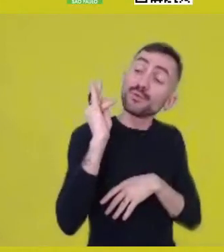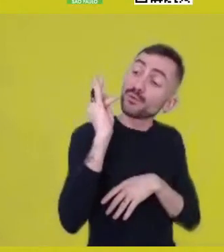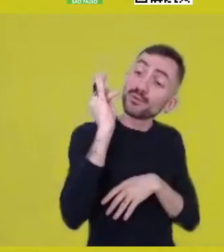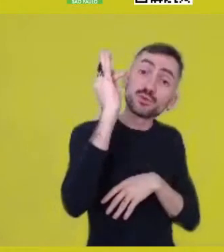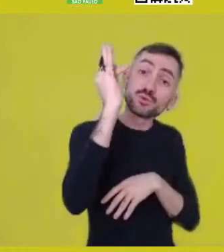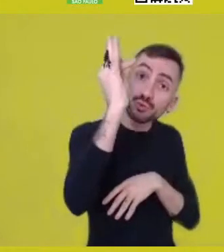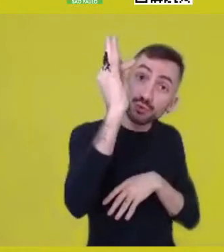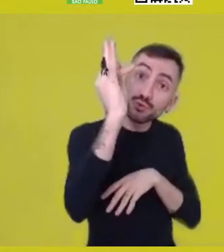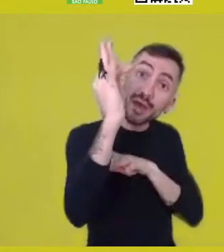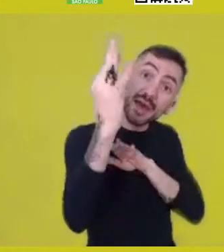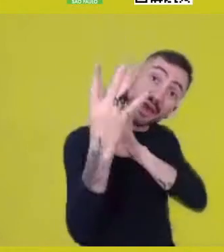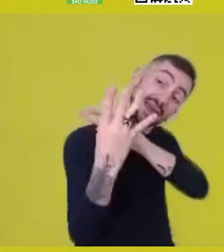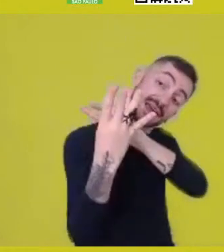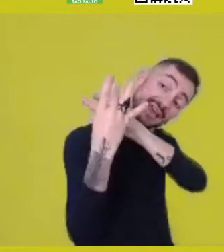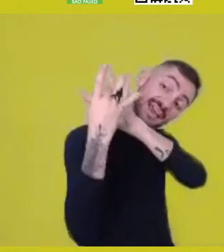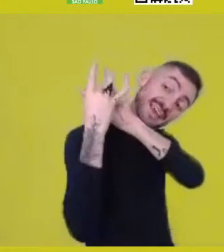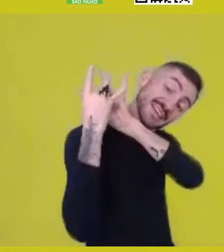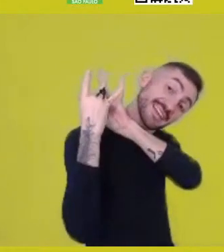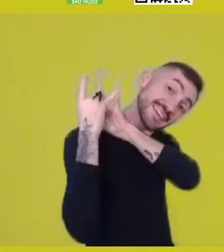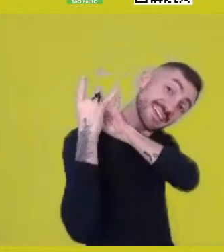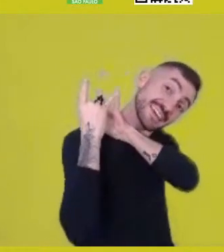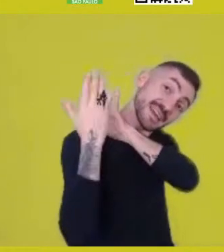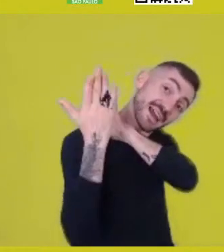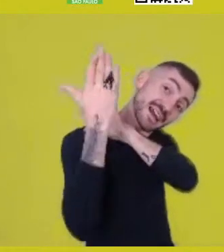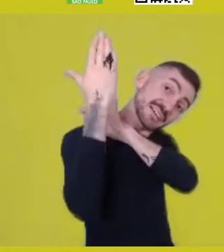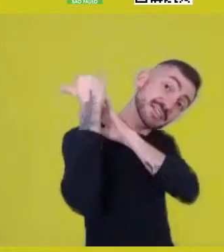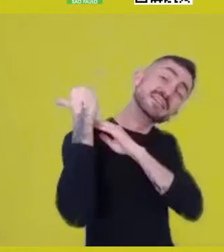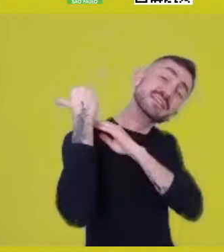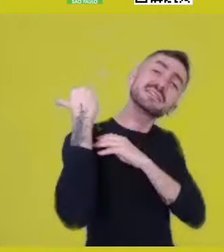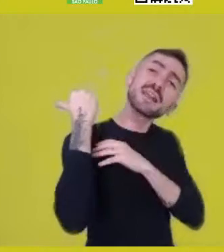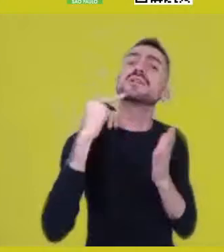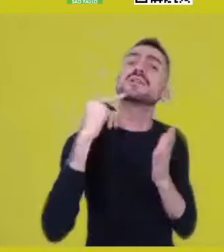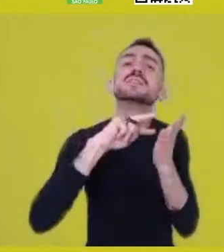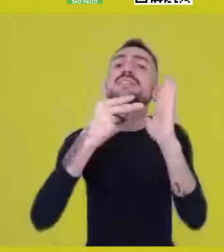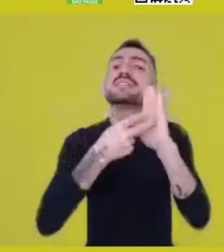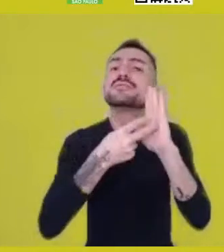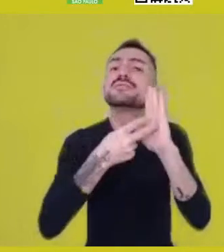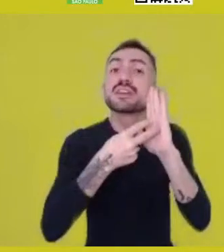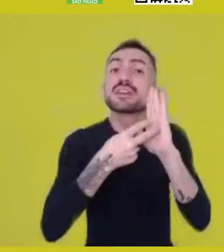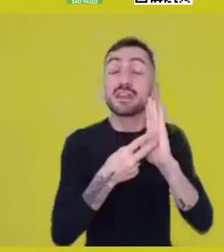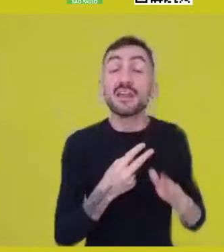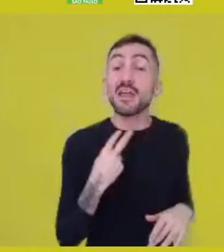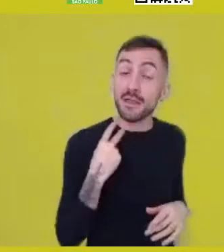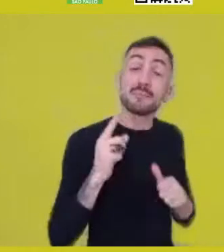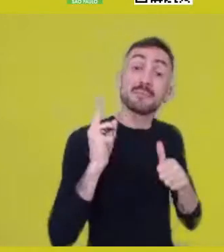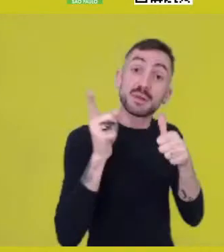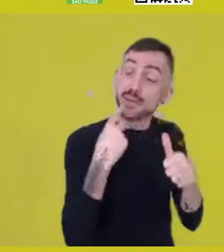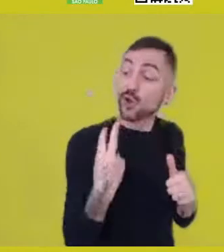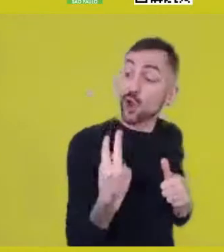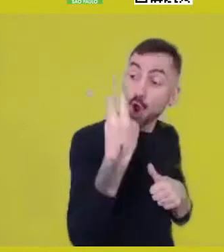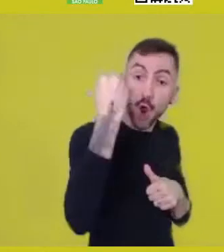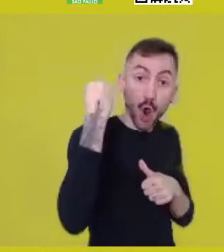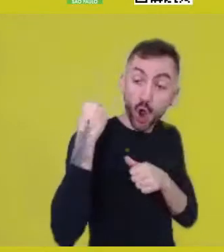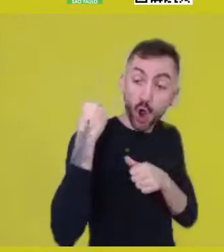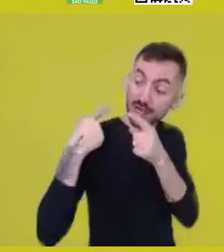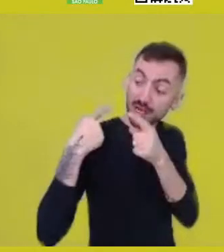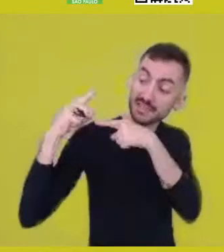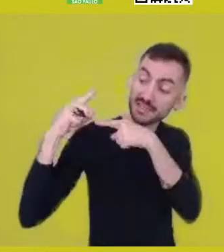And when we say that, it means looking at living ancestry in contemporaneity